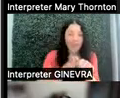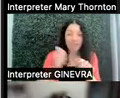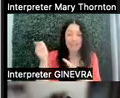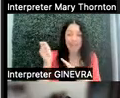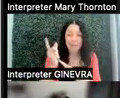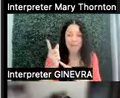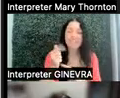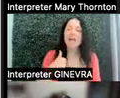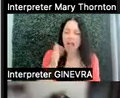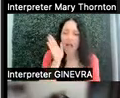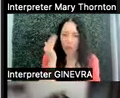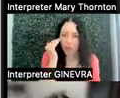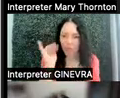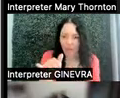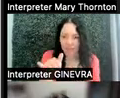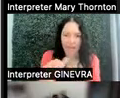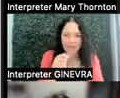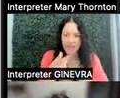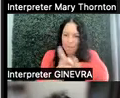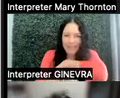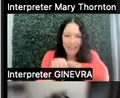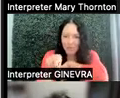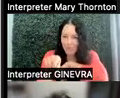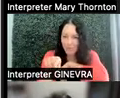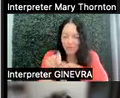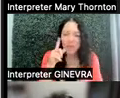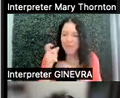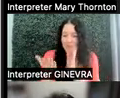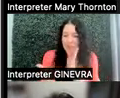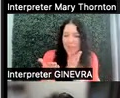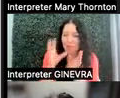and I'm not going to penalize you for it because maybe you are missing more class than others,